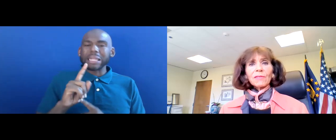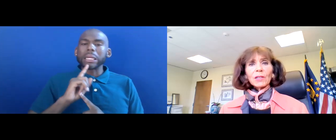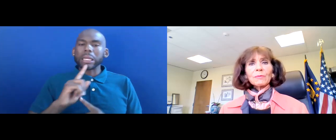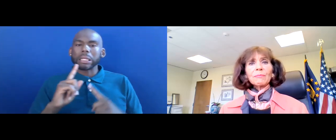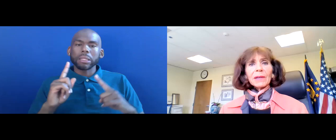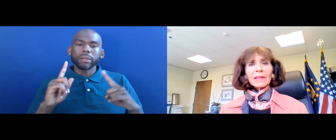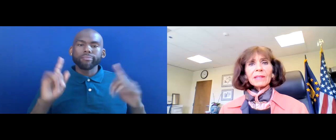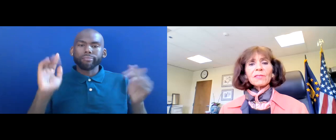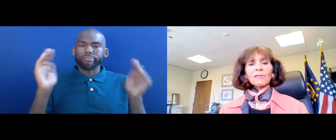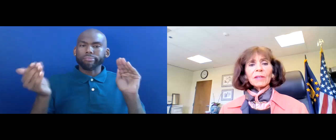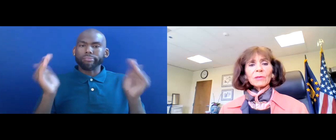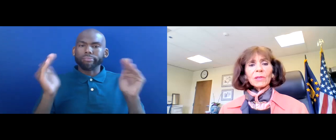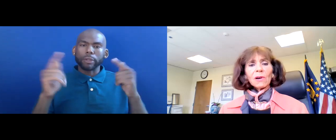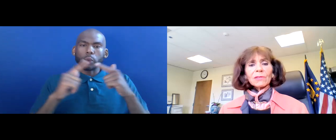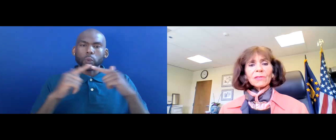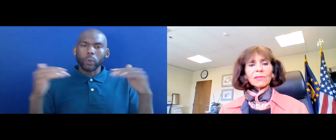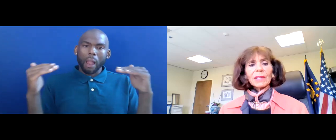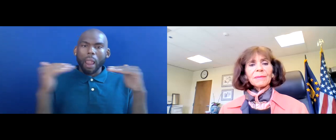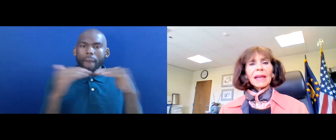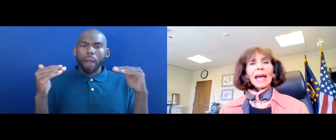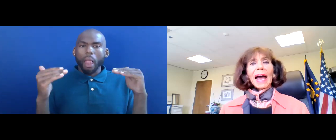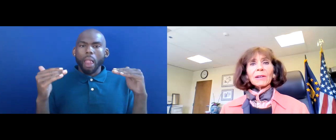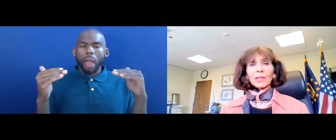DEFINED BY THESE FEDERAL LAWS.